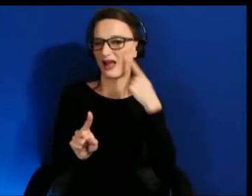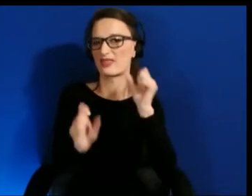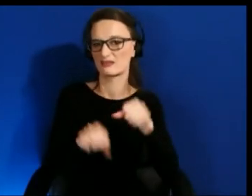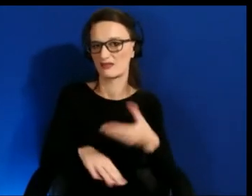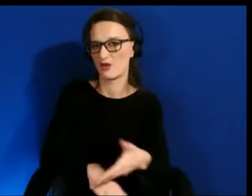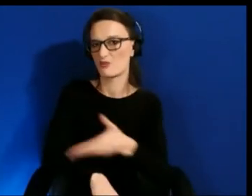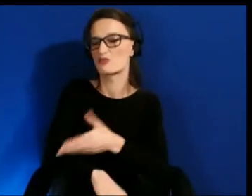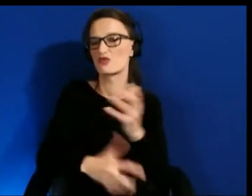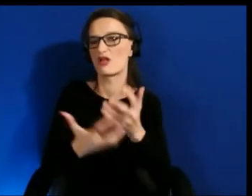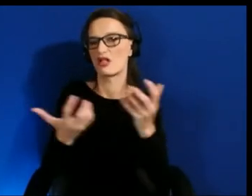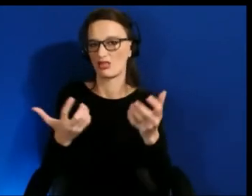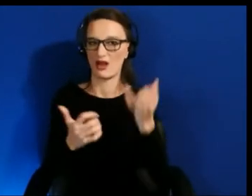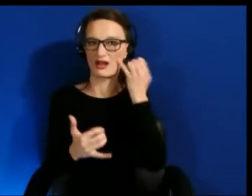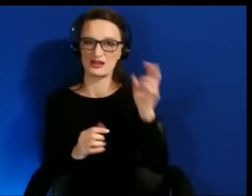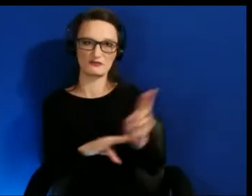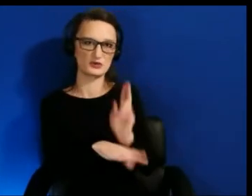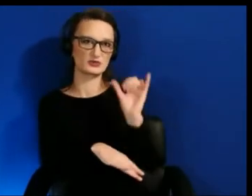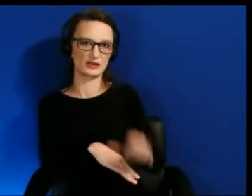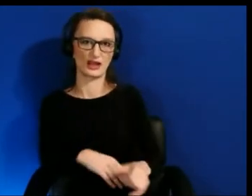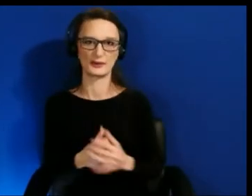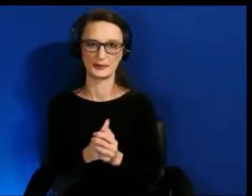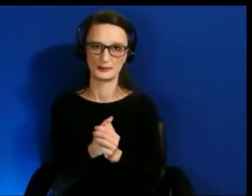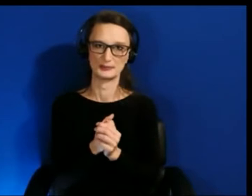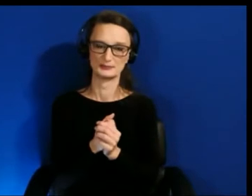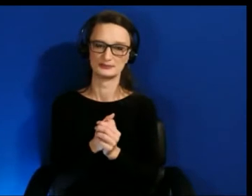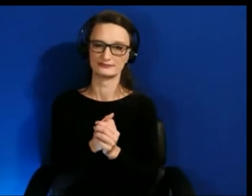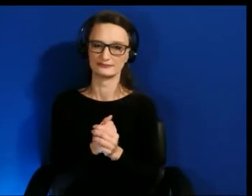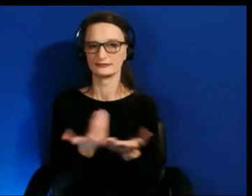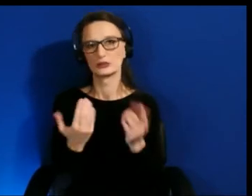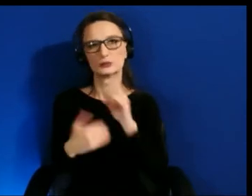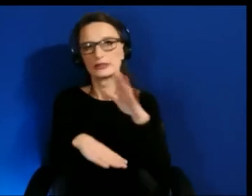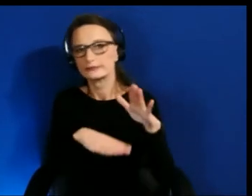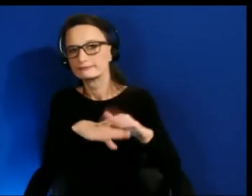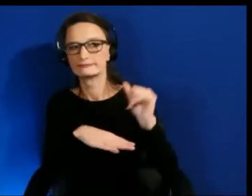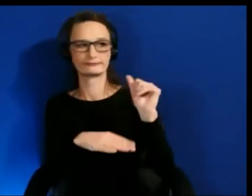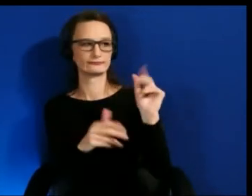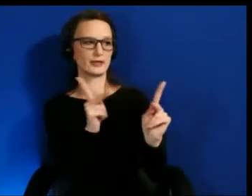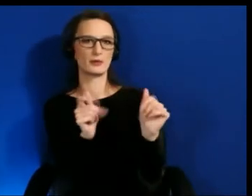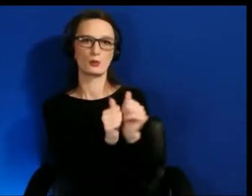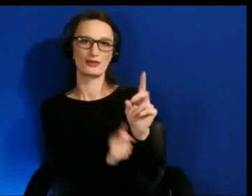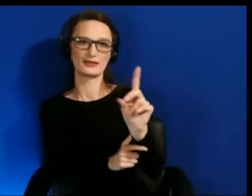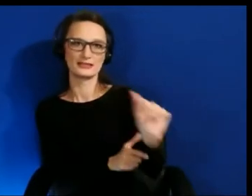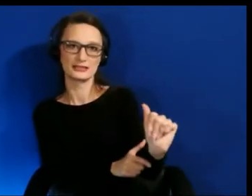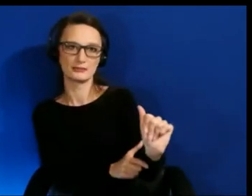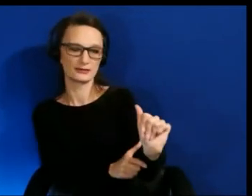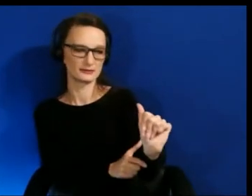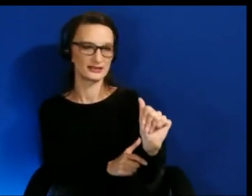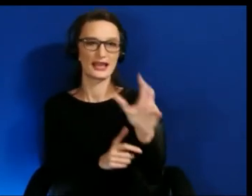Calling on people with disabilities but looking at it from an intersectional perspective, as well.